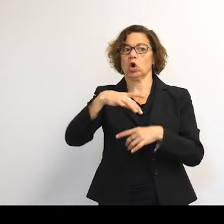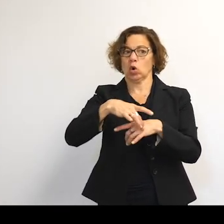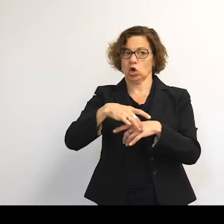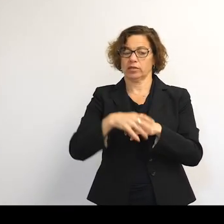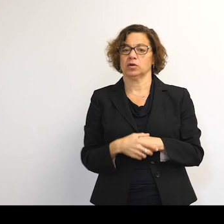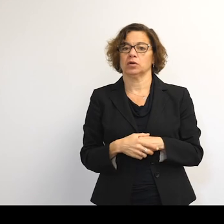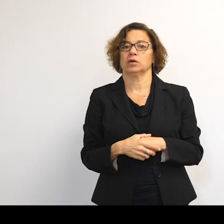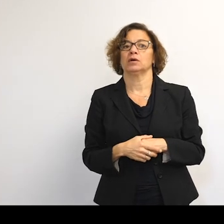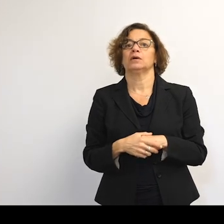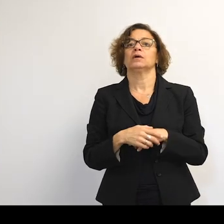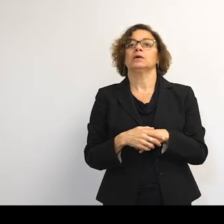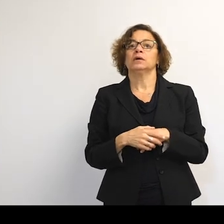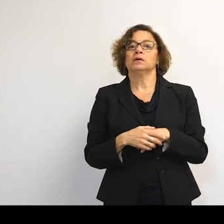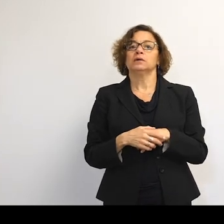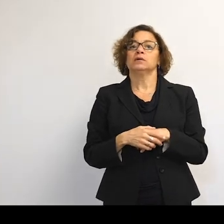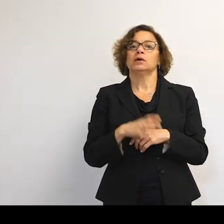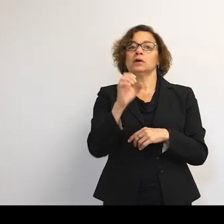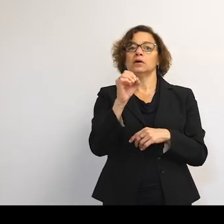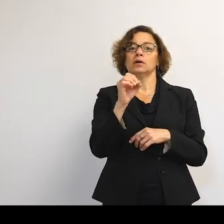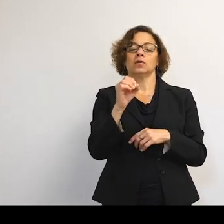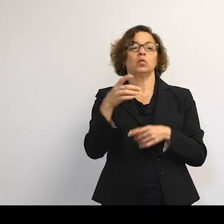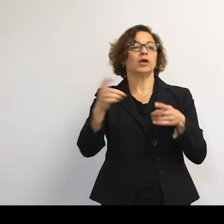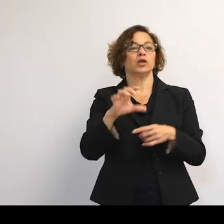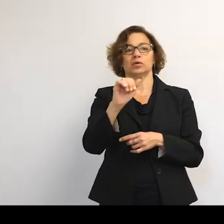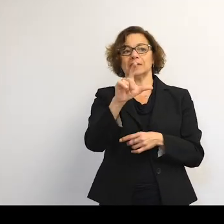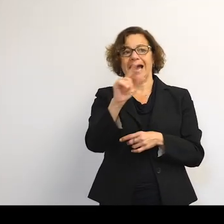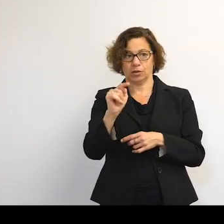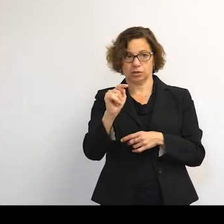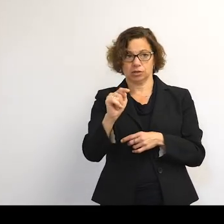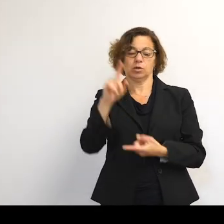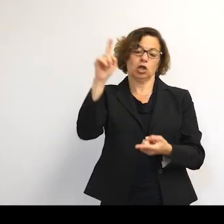So here, we've defined an orbital regime by its altitude. So we can say it's in low Earth orbit